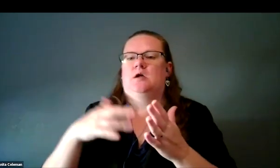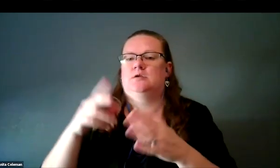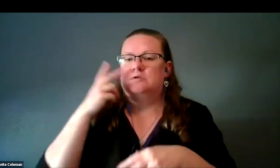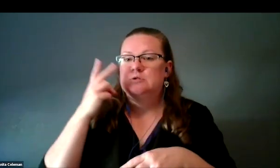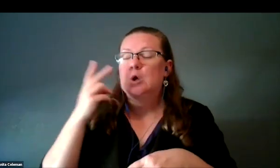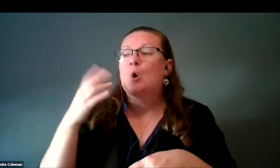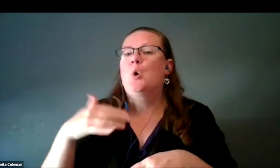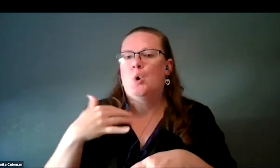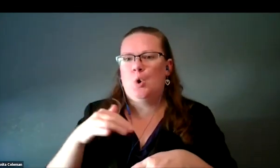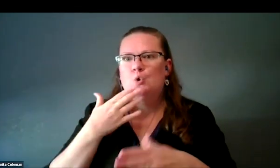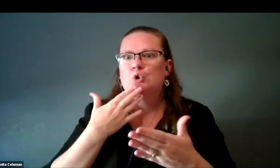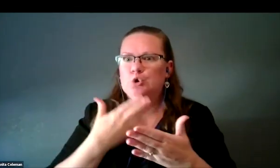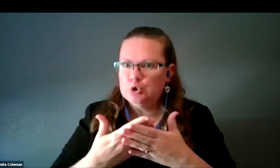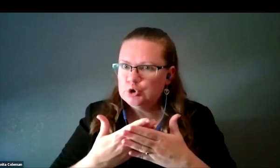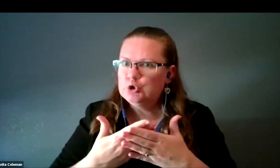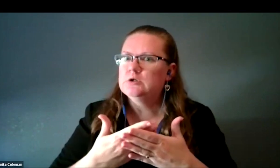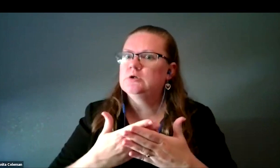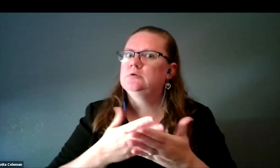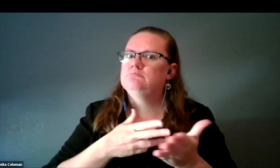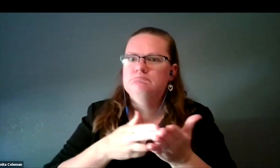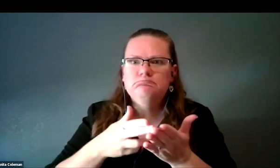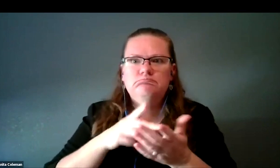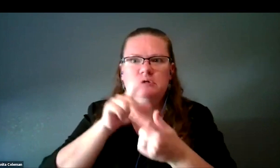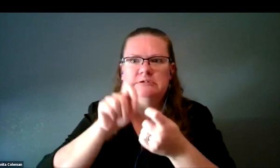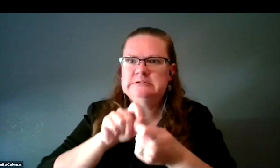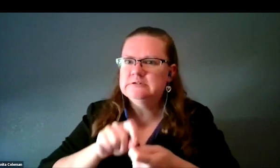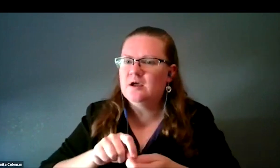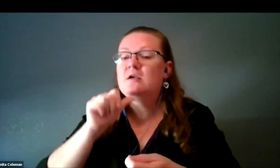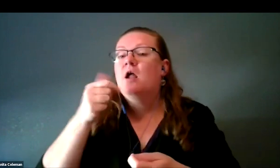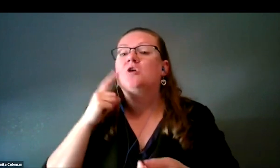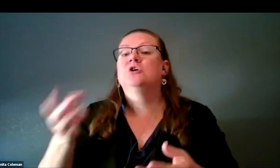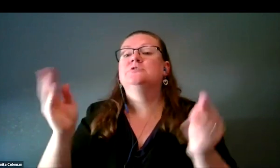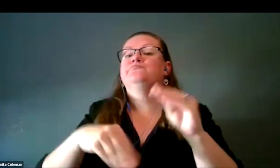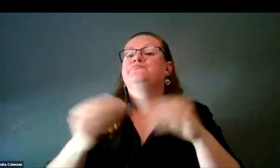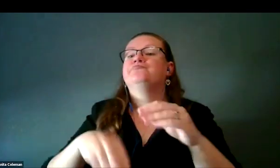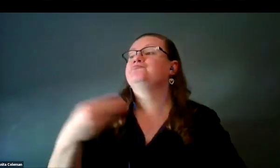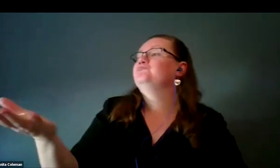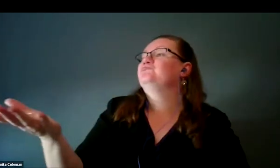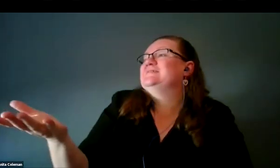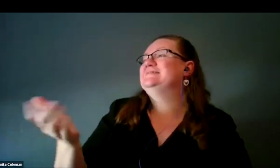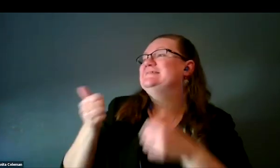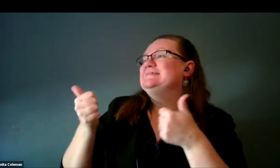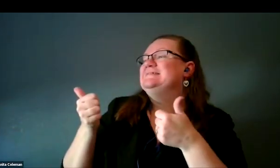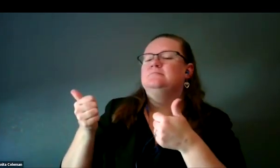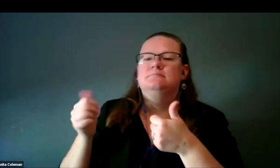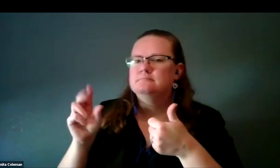that we had high fidelity and integrity in the materials. We didn't want to just produce something and throw it out there and hope it worked.